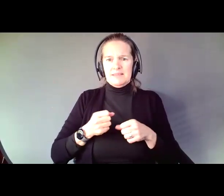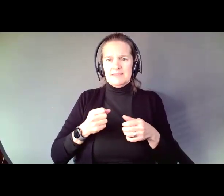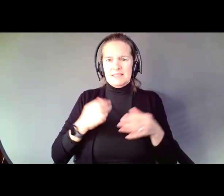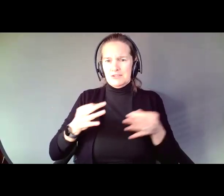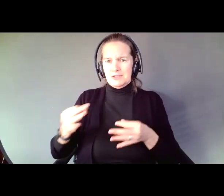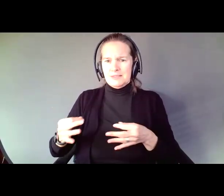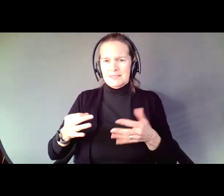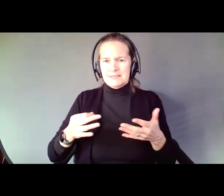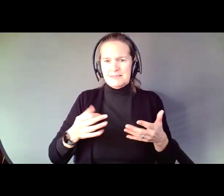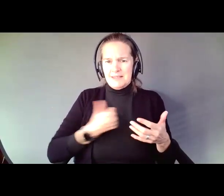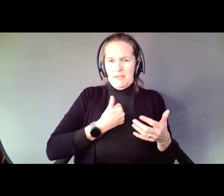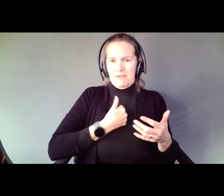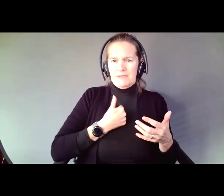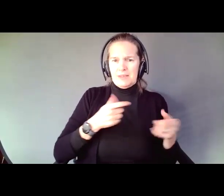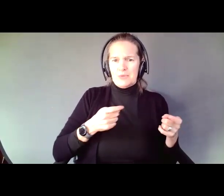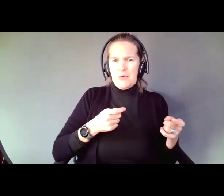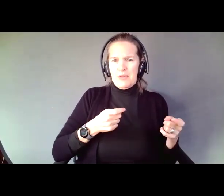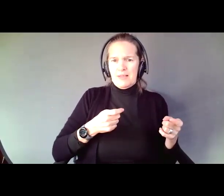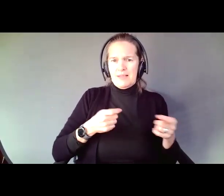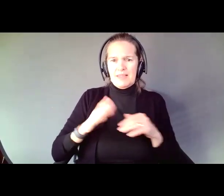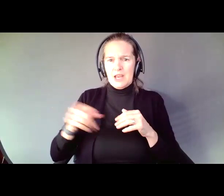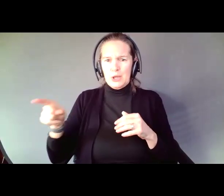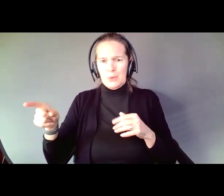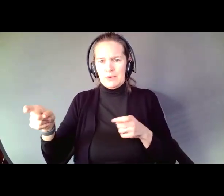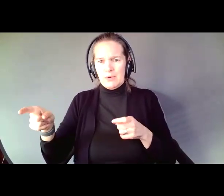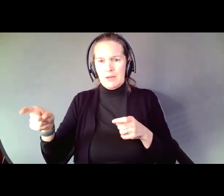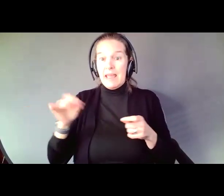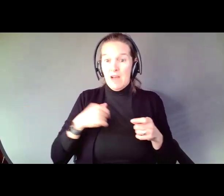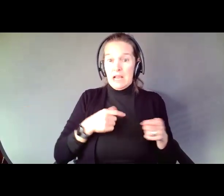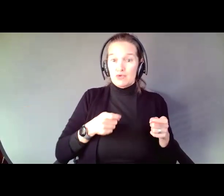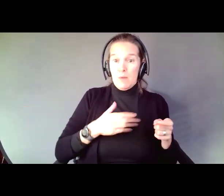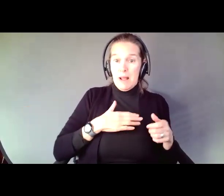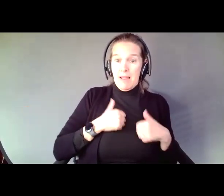What we know is that when I have more control over my life, my life is better, including I am